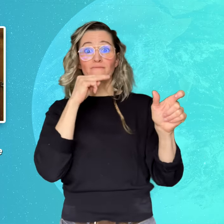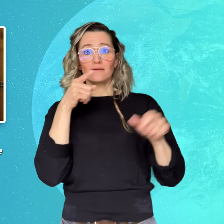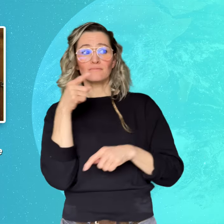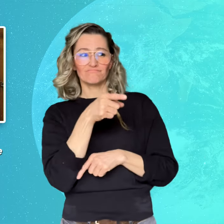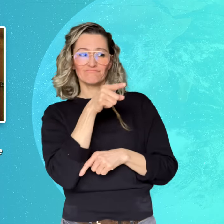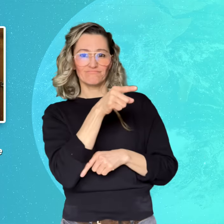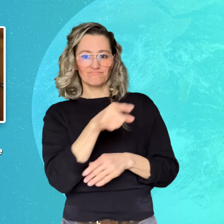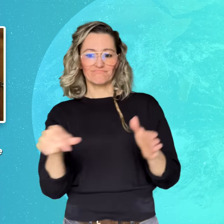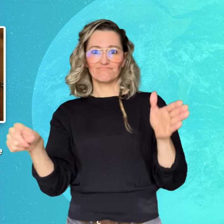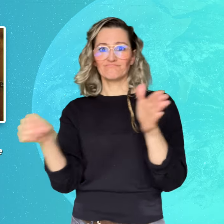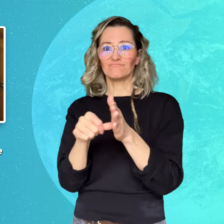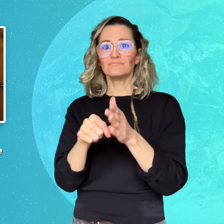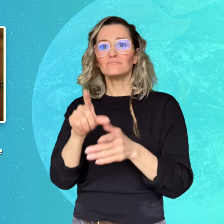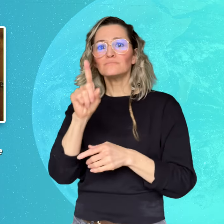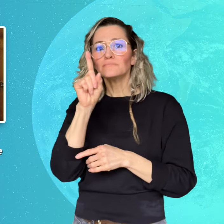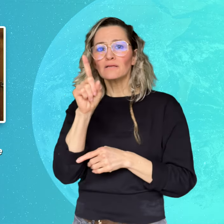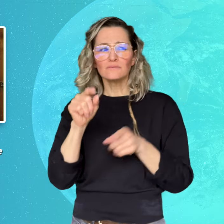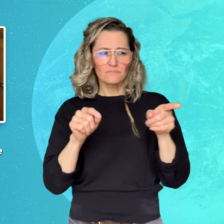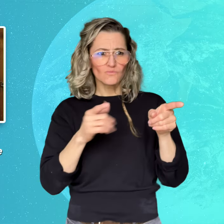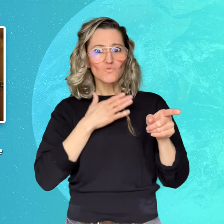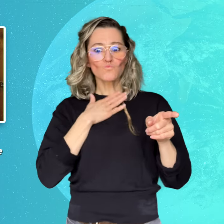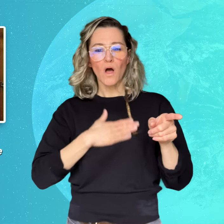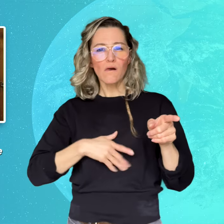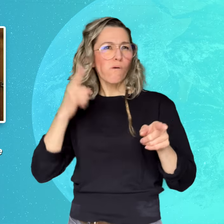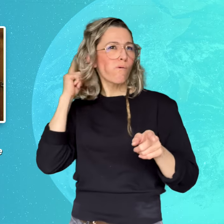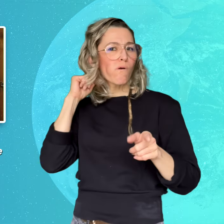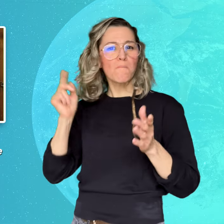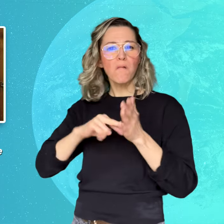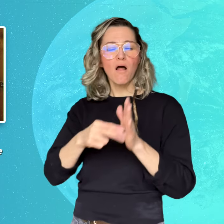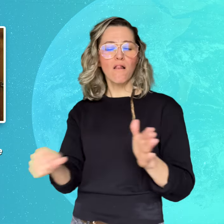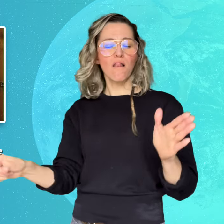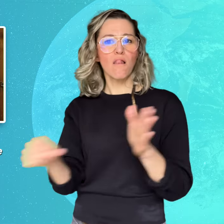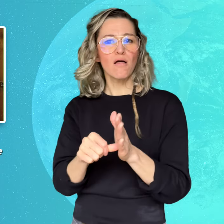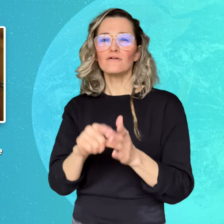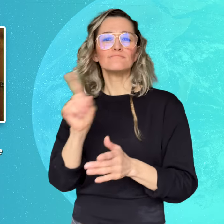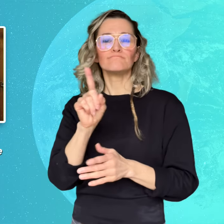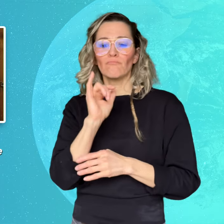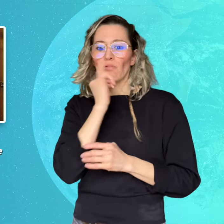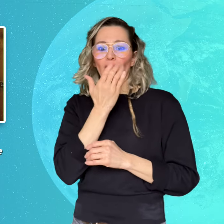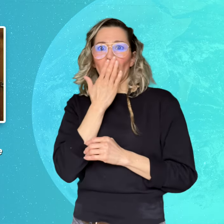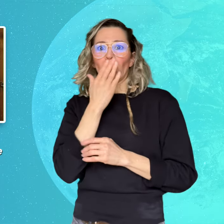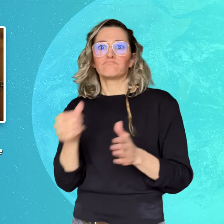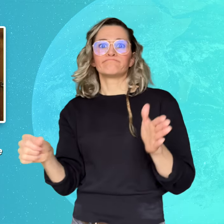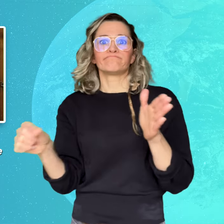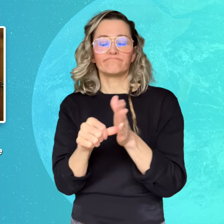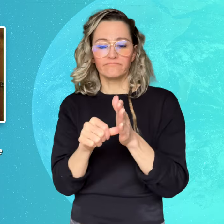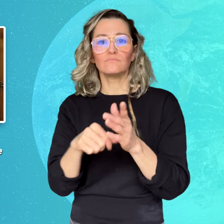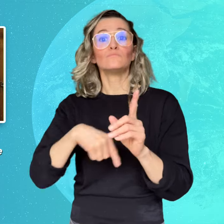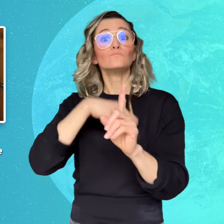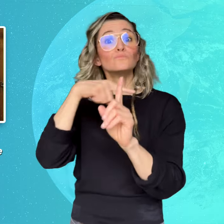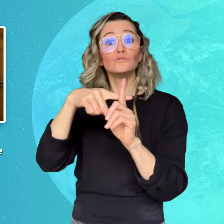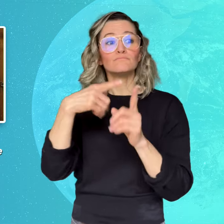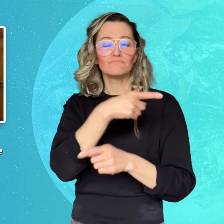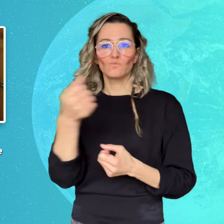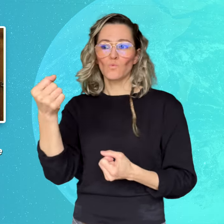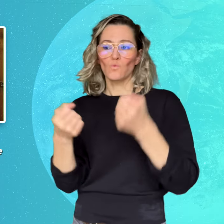of first-degree murder but guilty of involuntary manslaughter